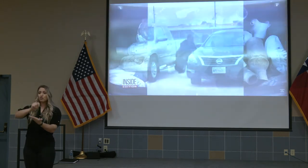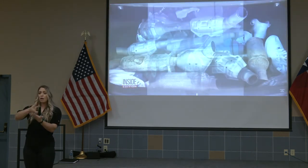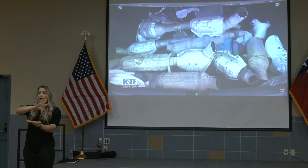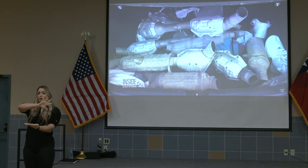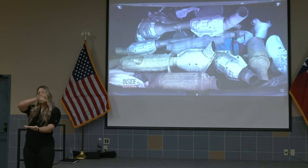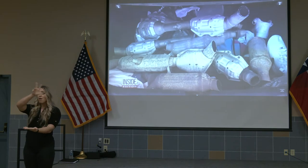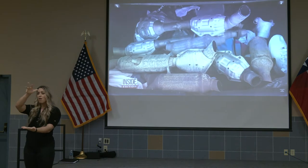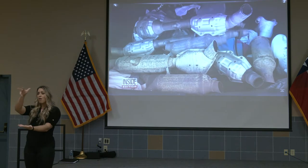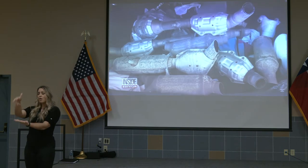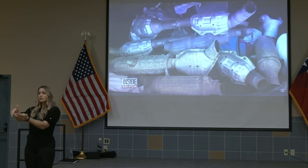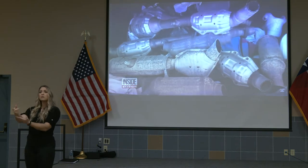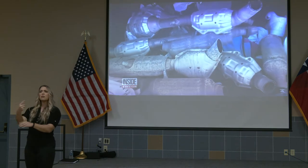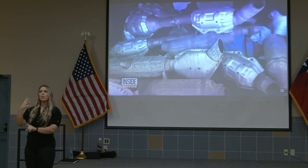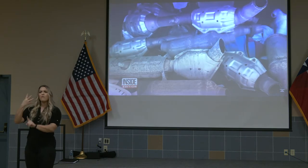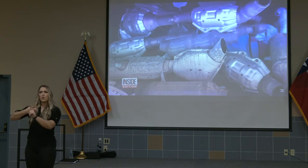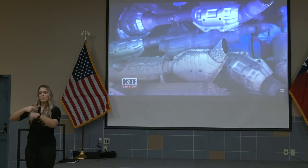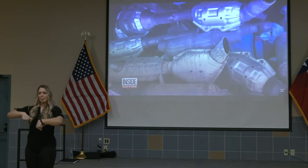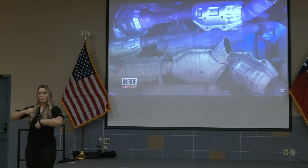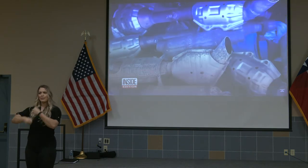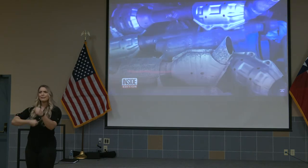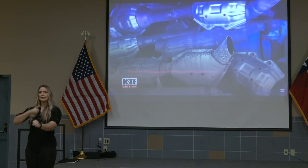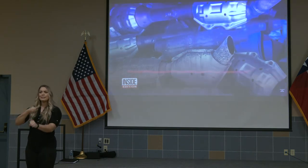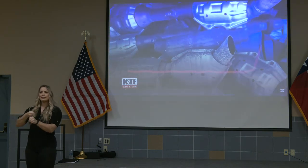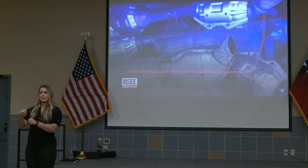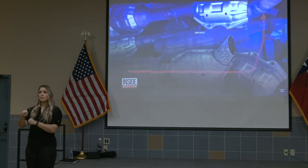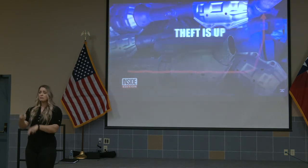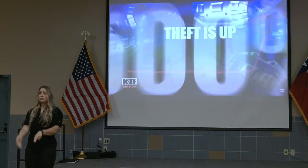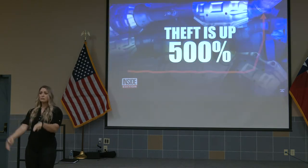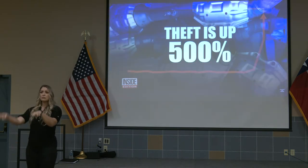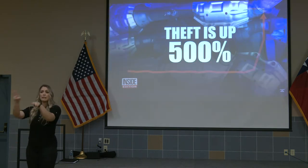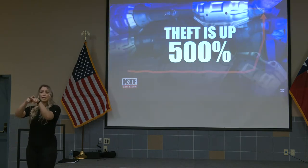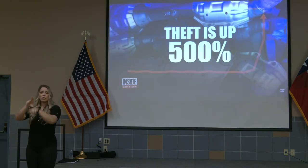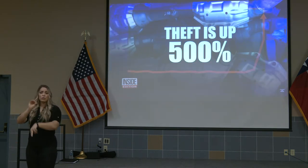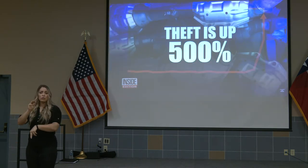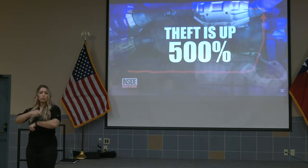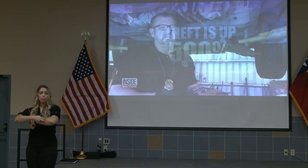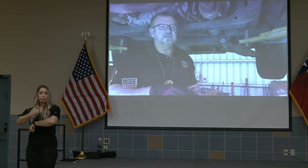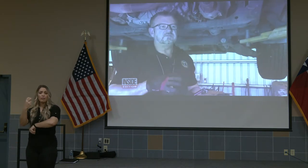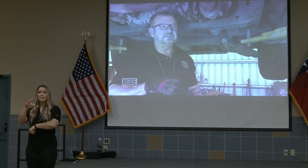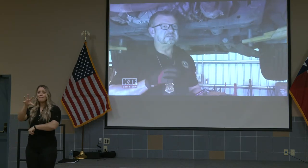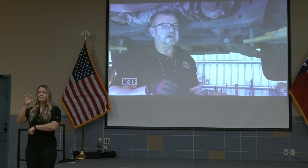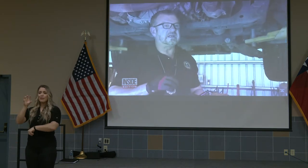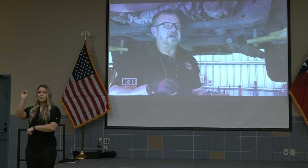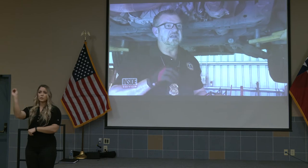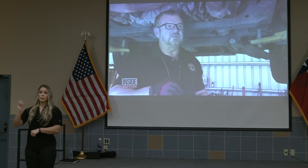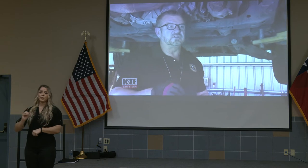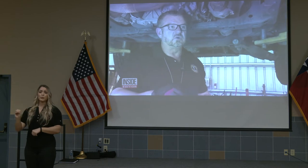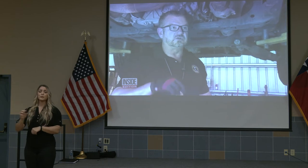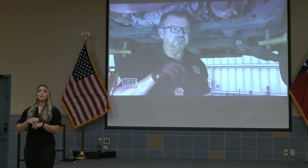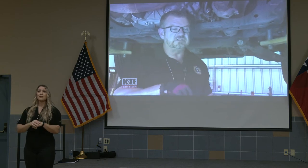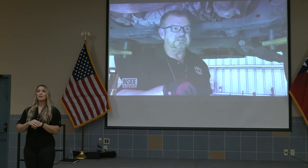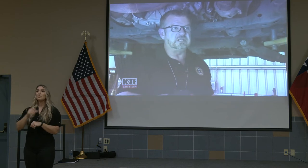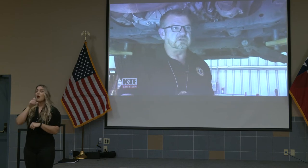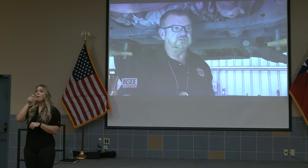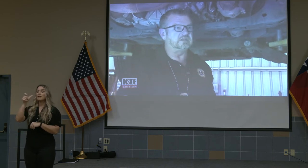In the first four months of this year, theft is up 500%. Theft is not out of control just in Houston,